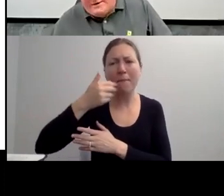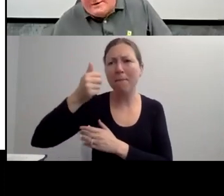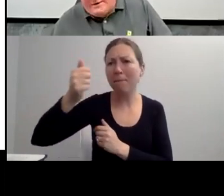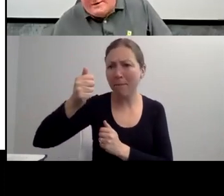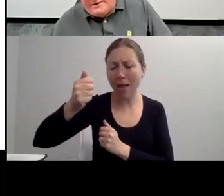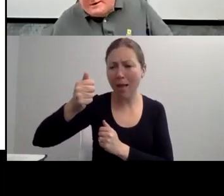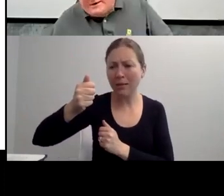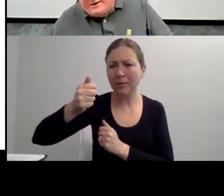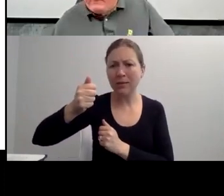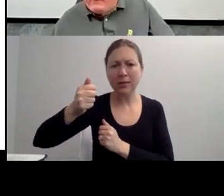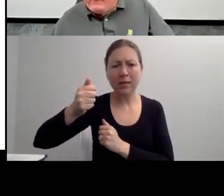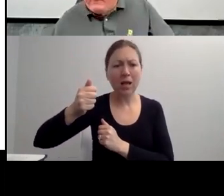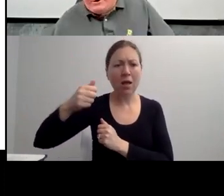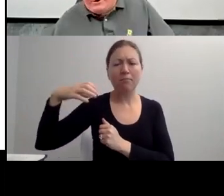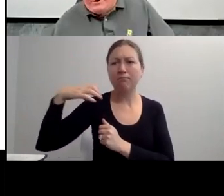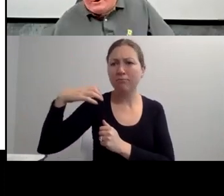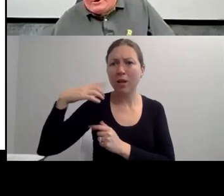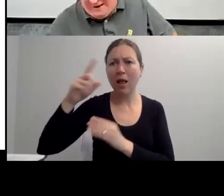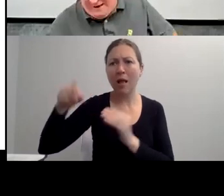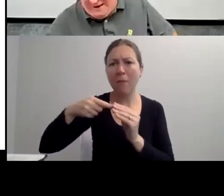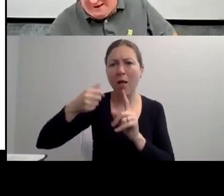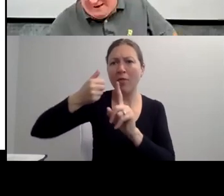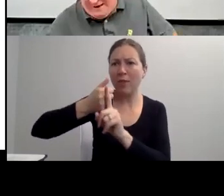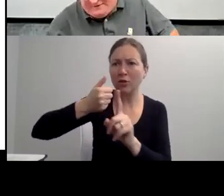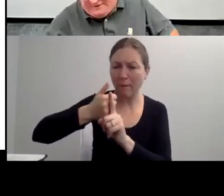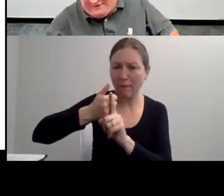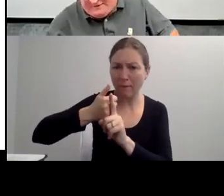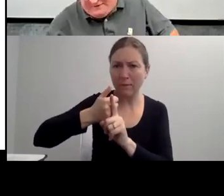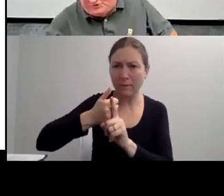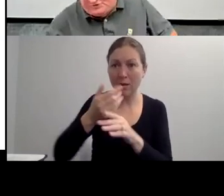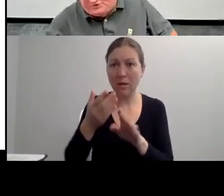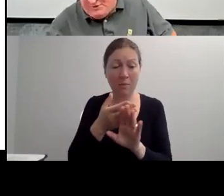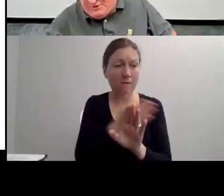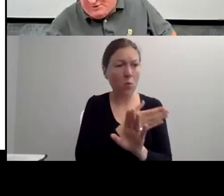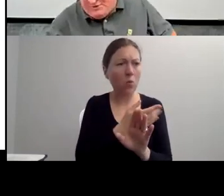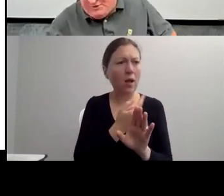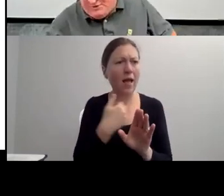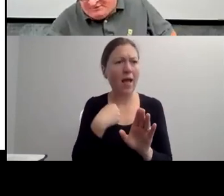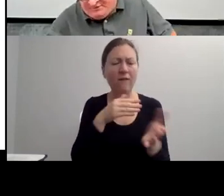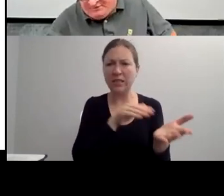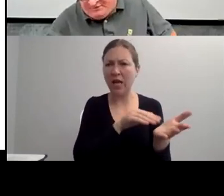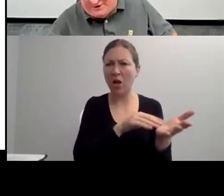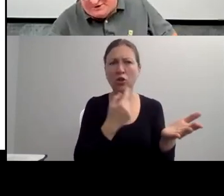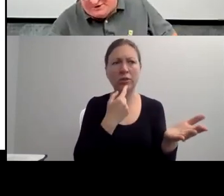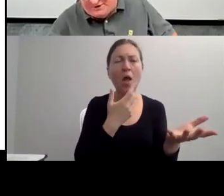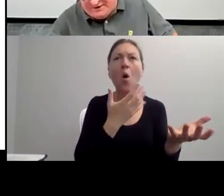">> SO ANOTHER KEY CONCEPT THAT YOU'LL HEAR A LOT ABOUT WHEN YOU ARE COVERING STORIES